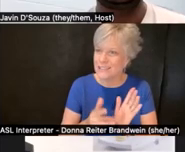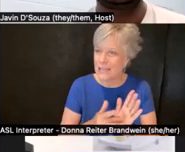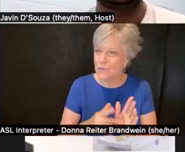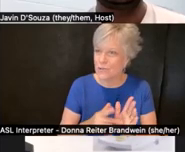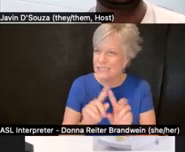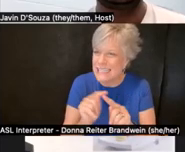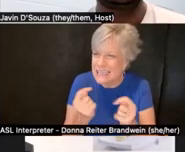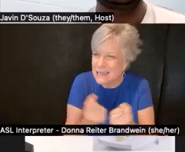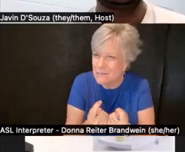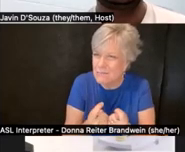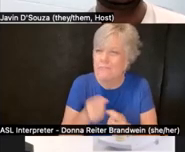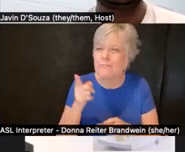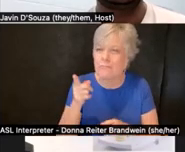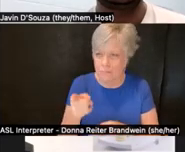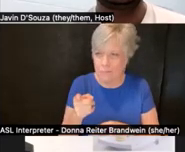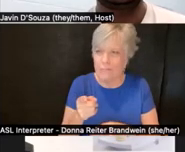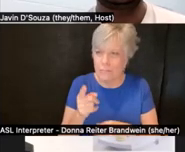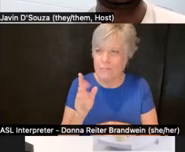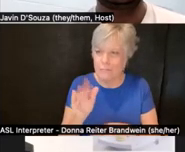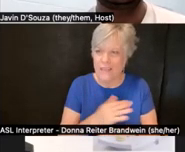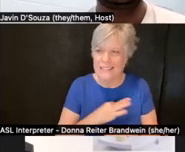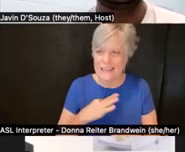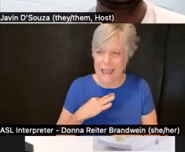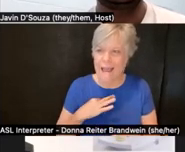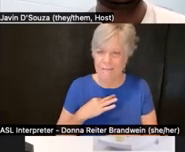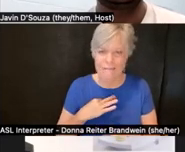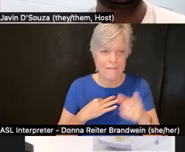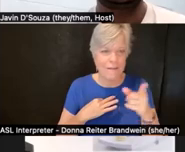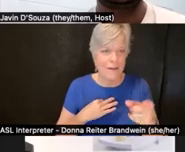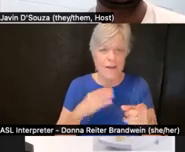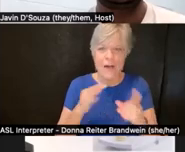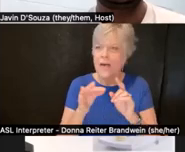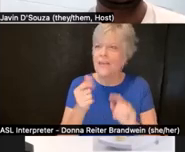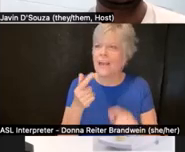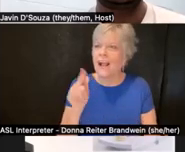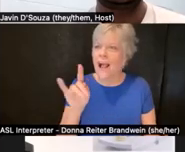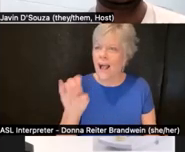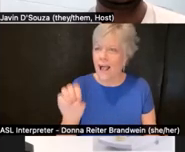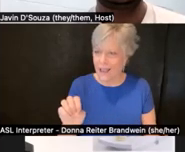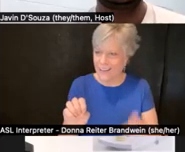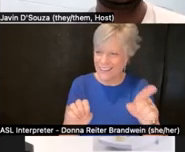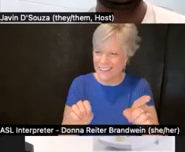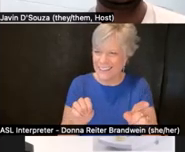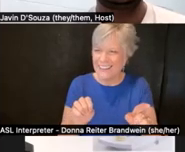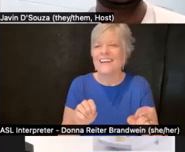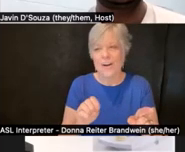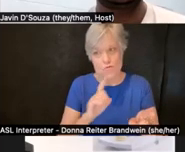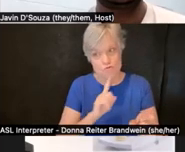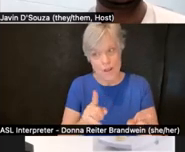And the guide is intended to debunk the idea that there's one way to talk about disability,